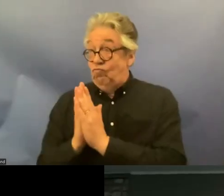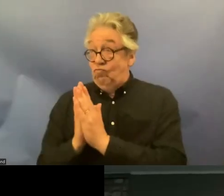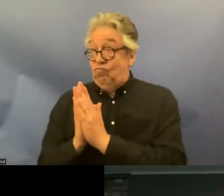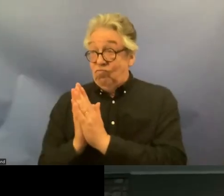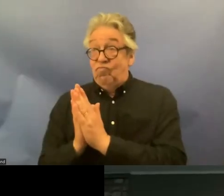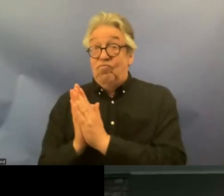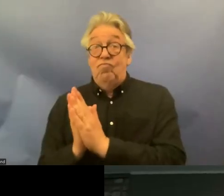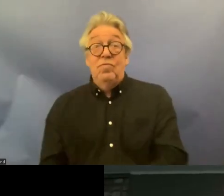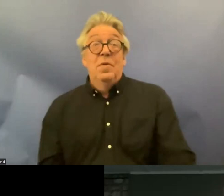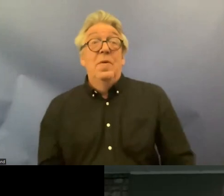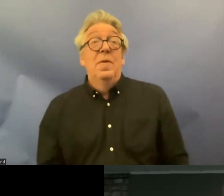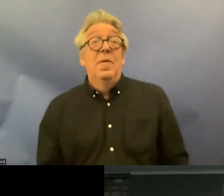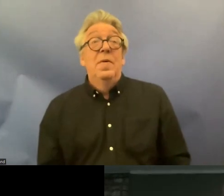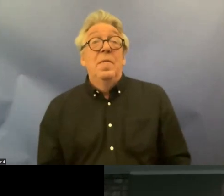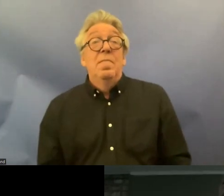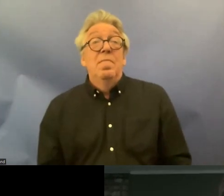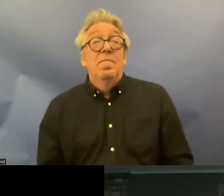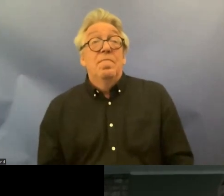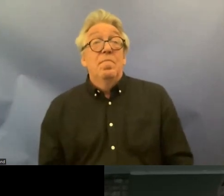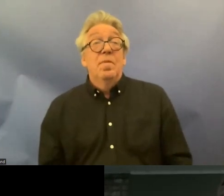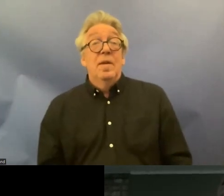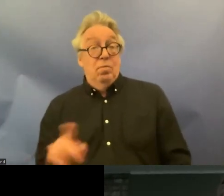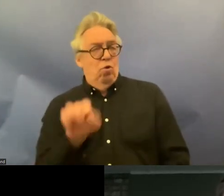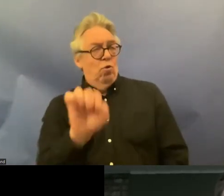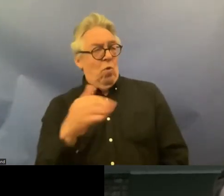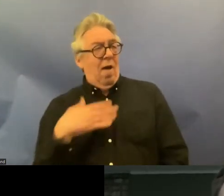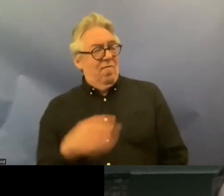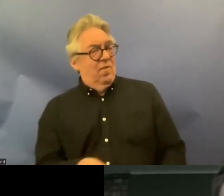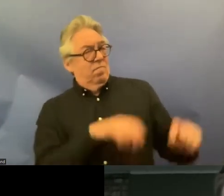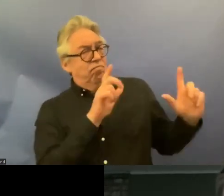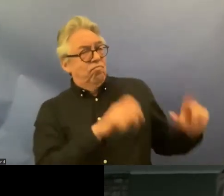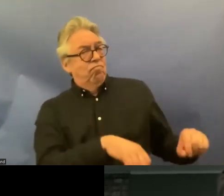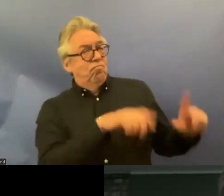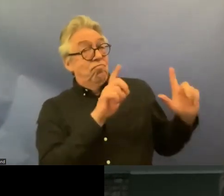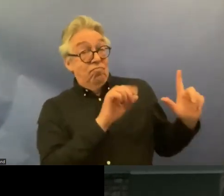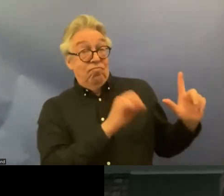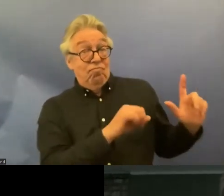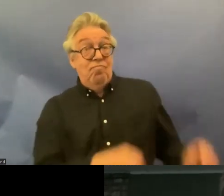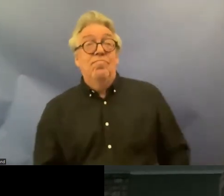to share your presentation yourself as well yes thank